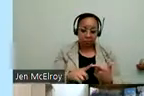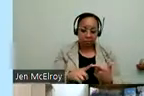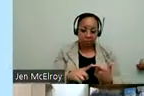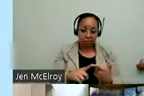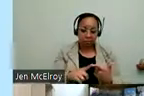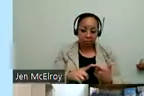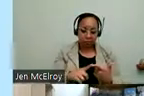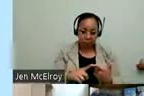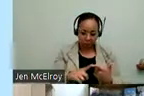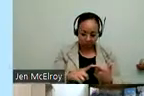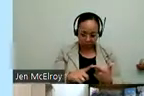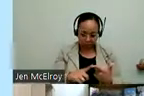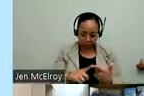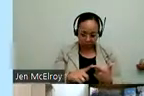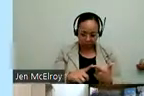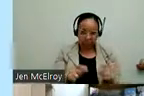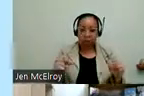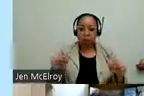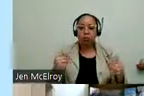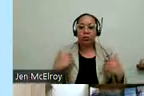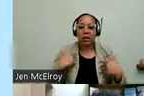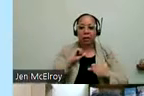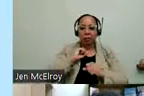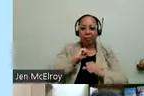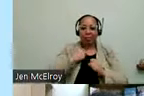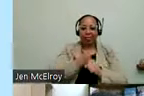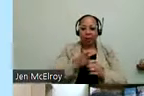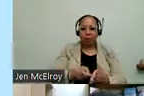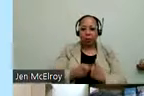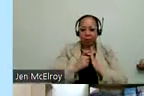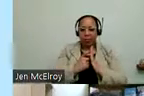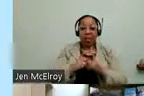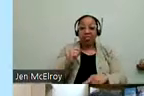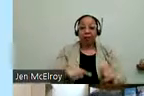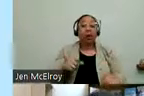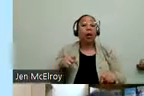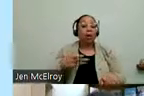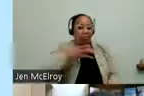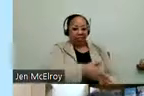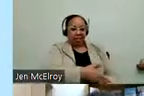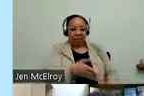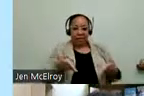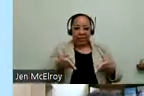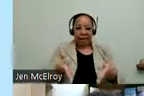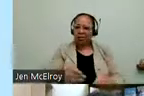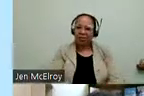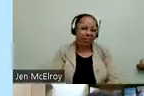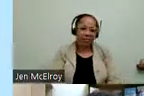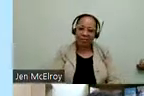complaint. With that and then also the print screen reader has -- they can -- in the sidewalk because that would create a barrier. And 5% of our